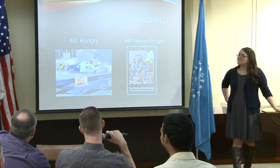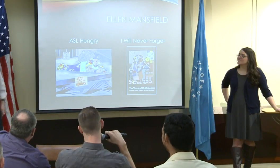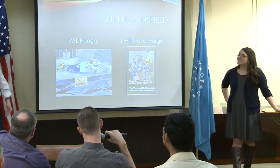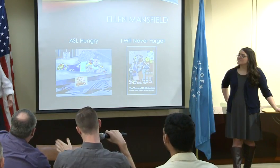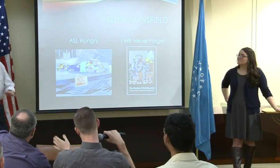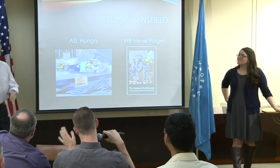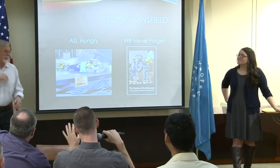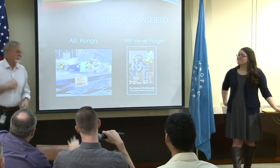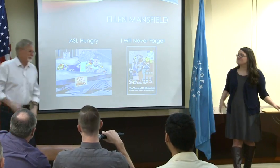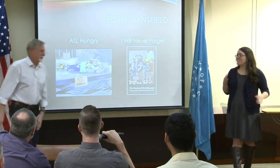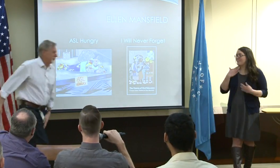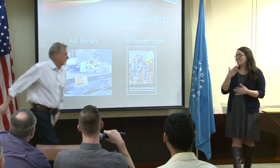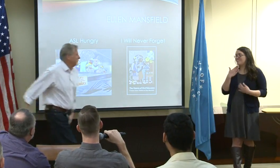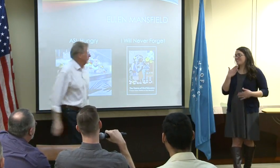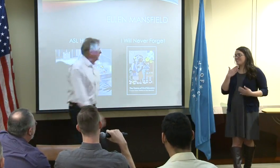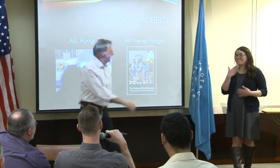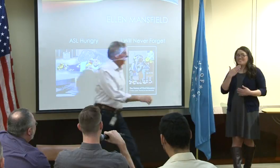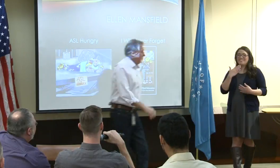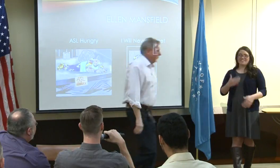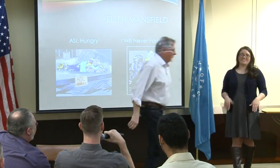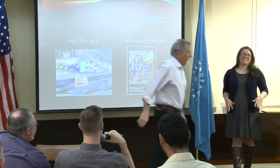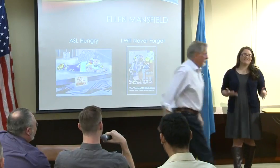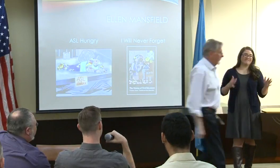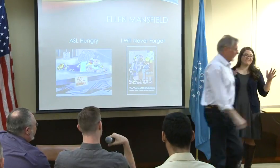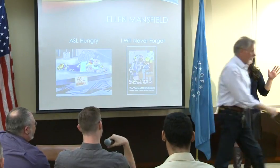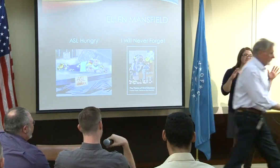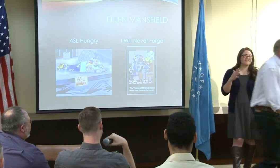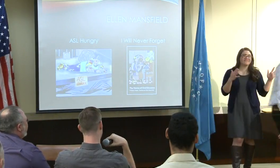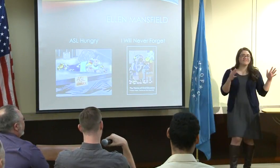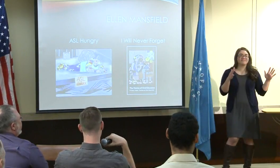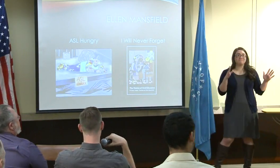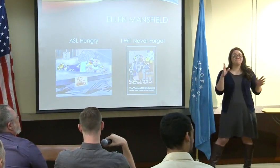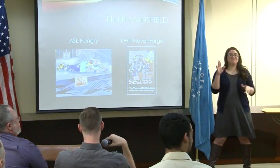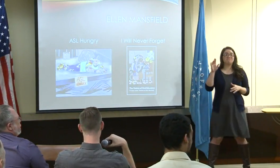and so I know how happy I am. So thank you.